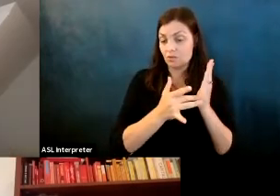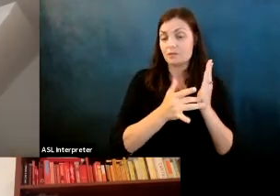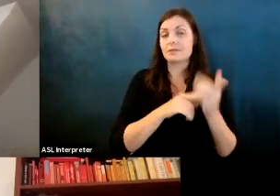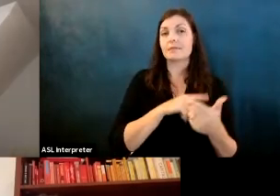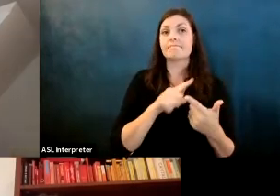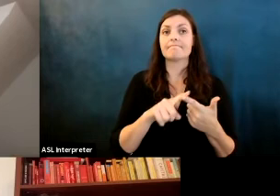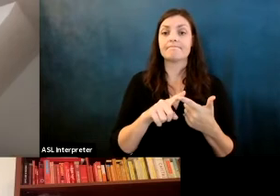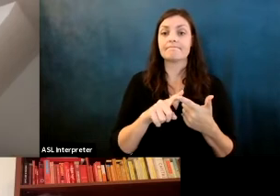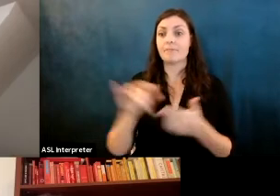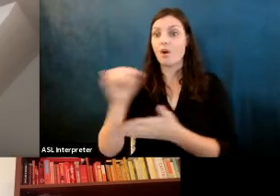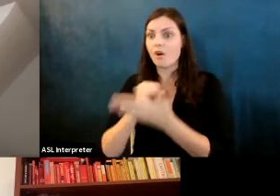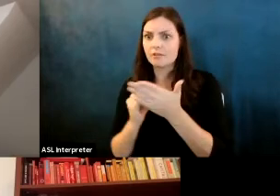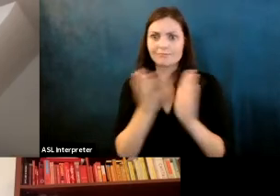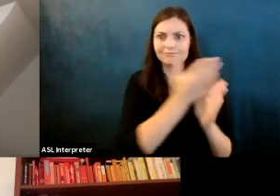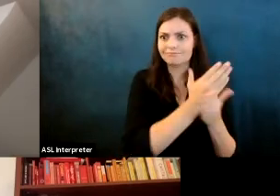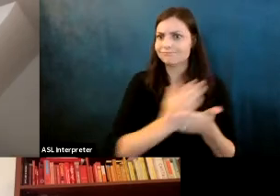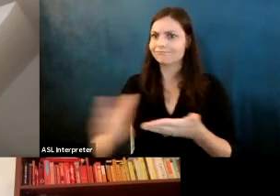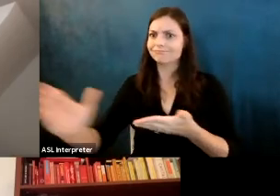Fernanda Viegas: To art and i'll leave it at that.